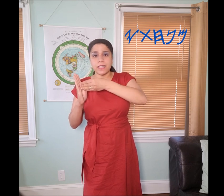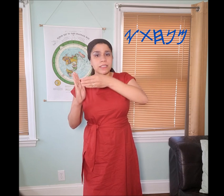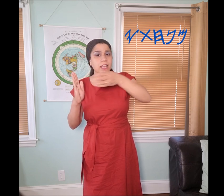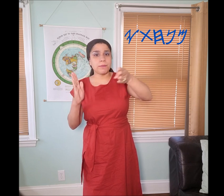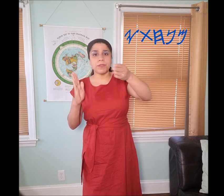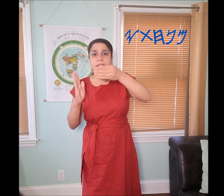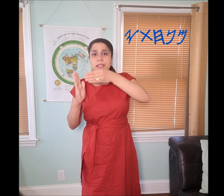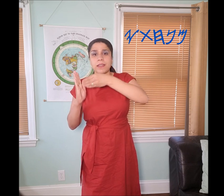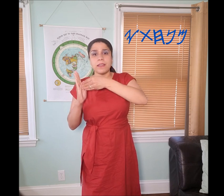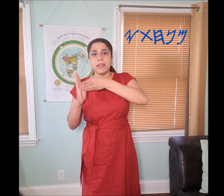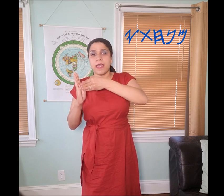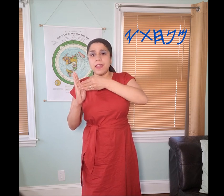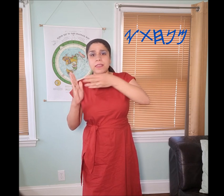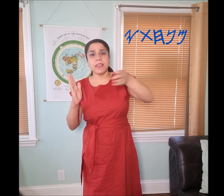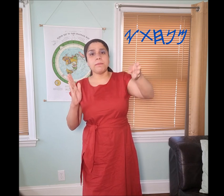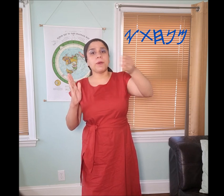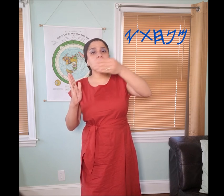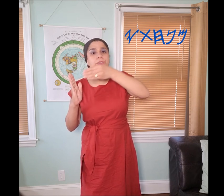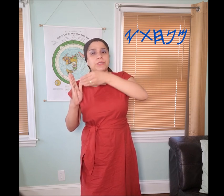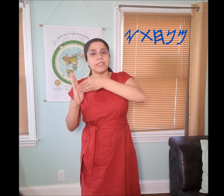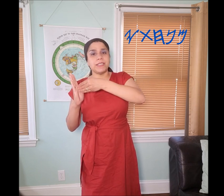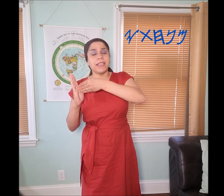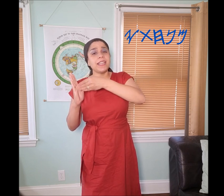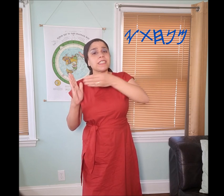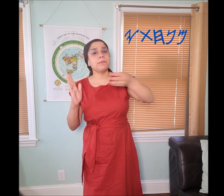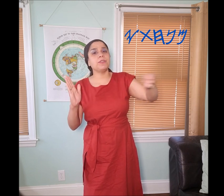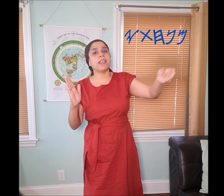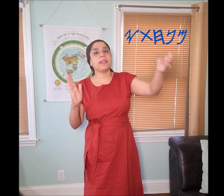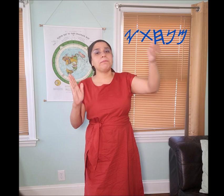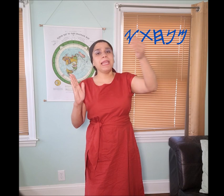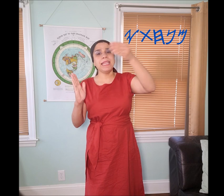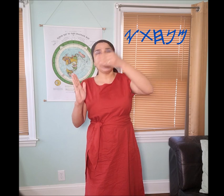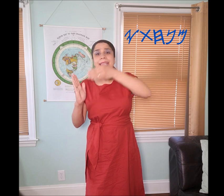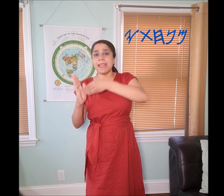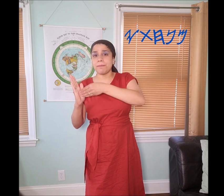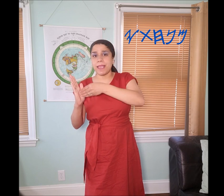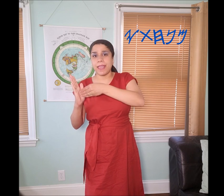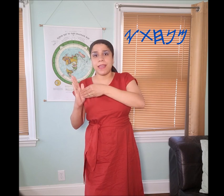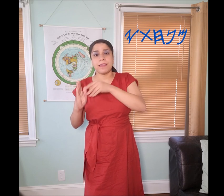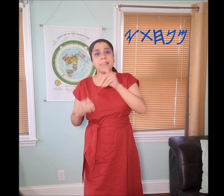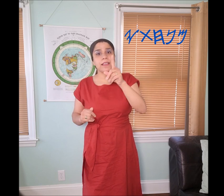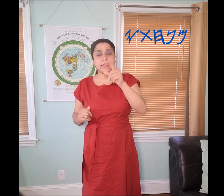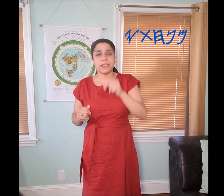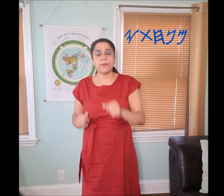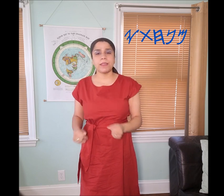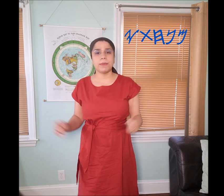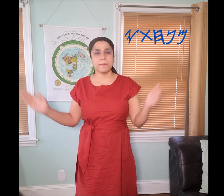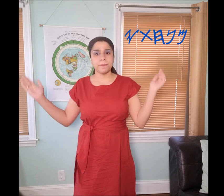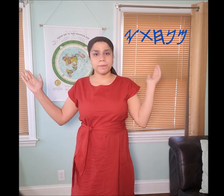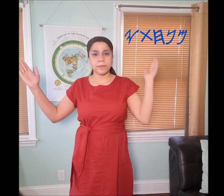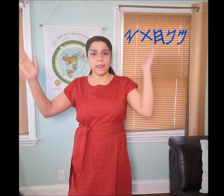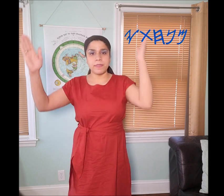It's not communicating anything but what you see. It's communicating me hit in my hand,... stay with me.